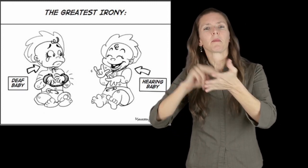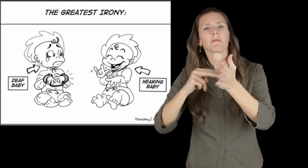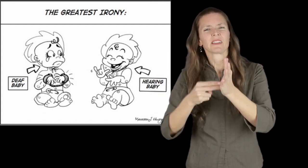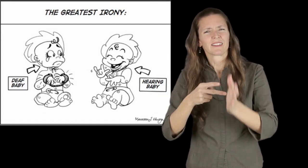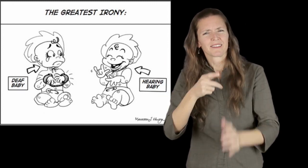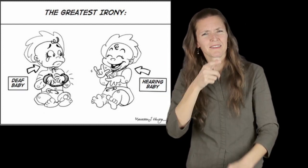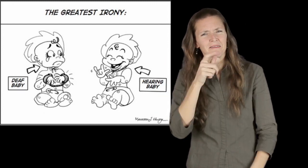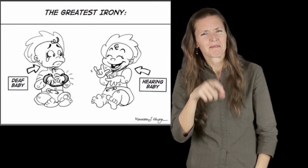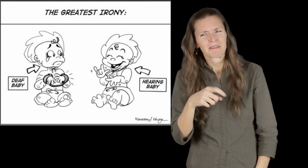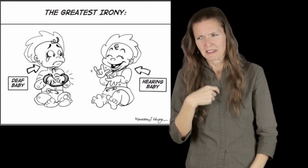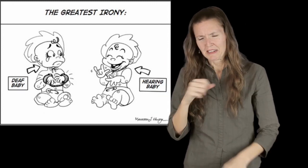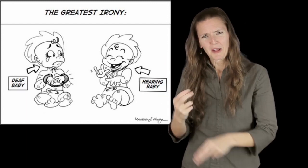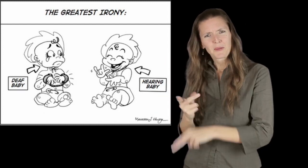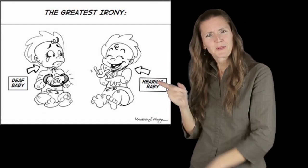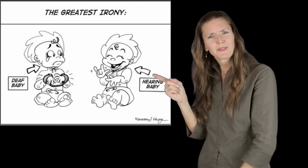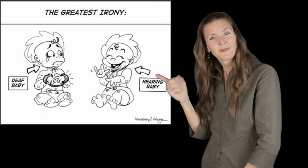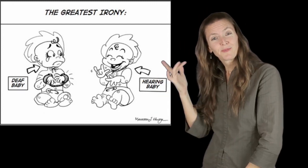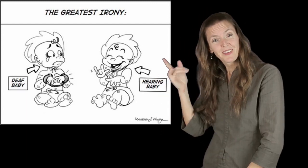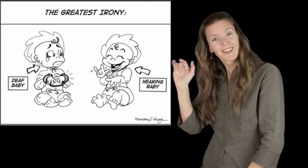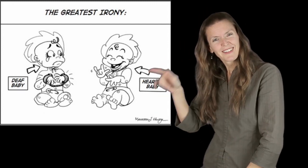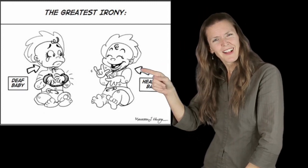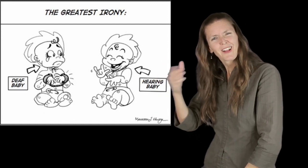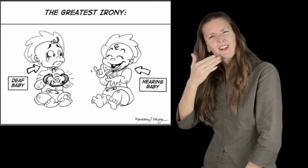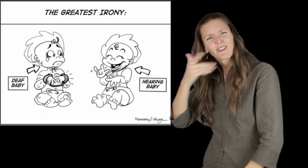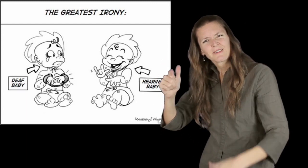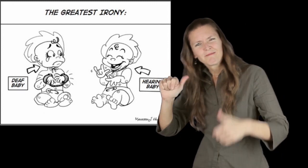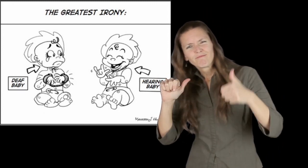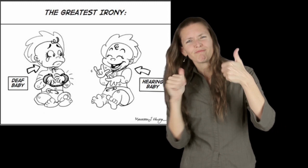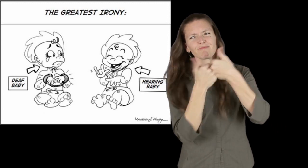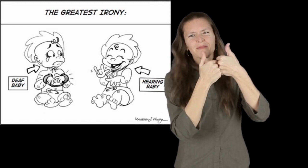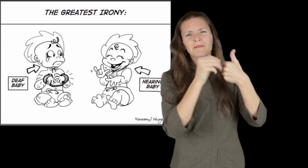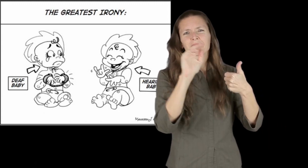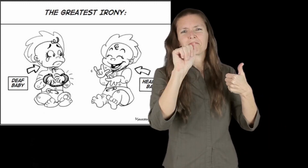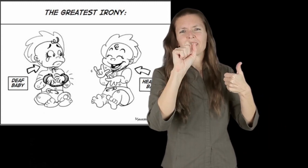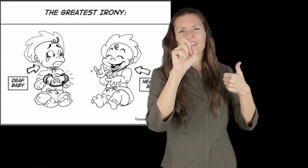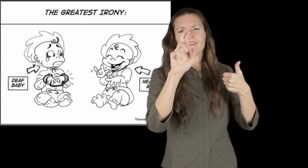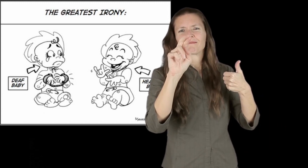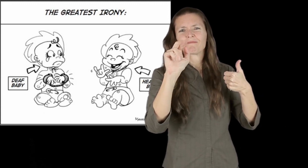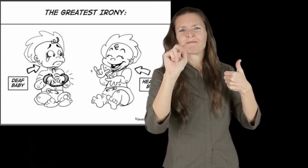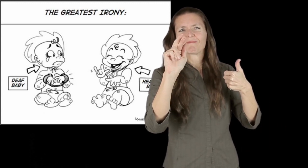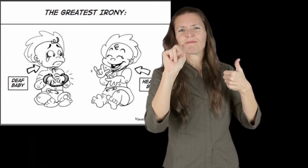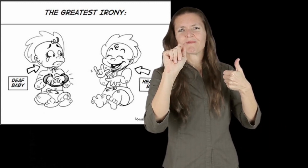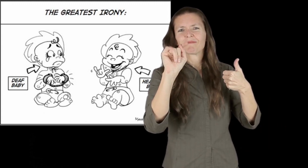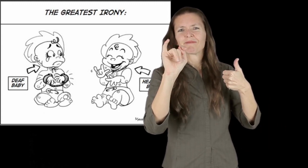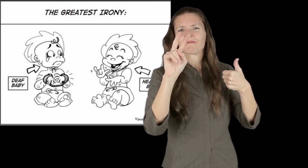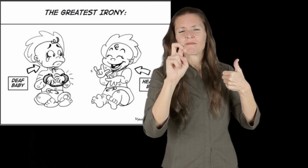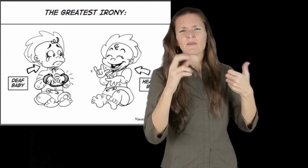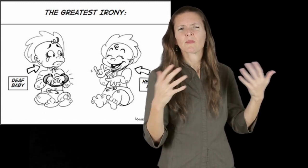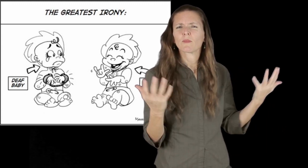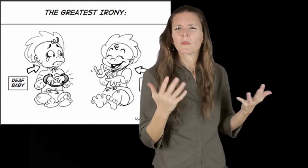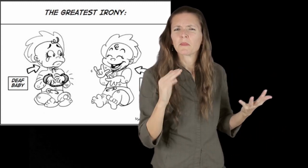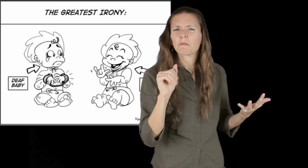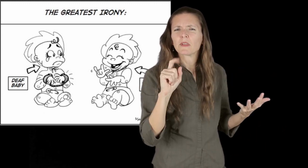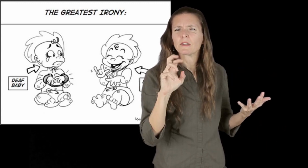No, not at all. I can easily use this image as an example of a counternarrative because of how it challenges the master narrative of